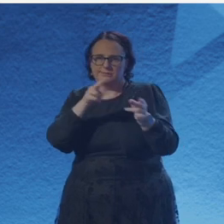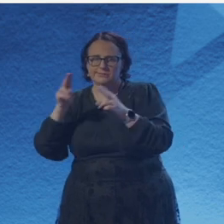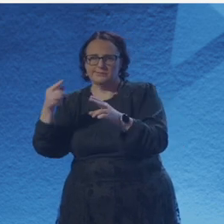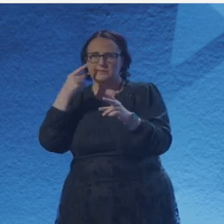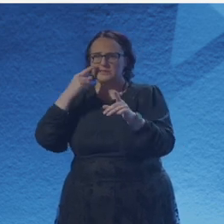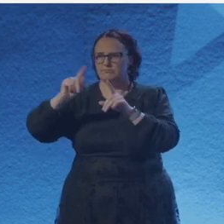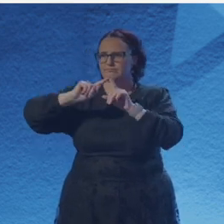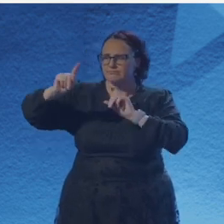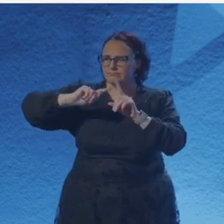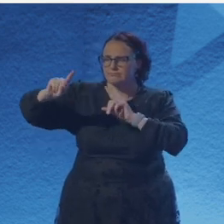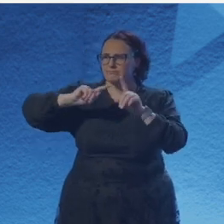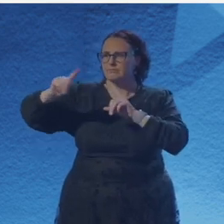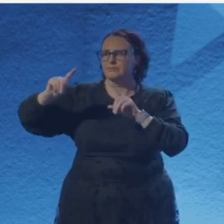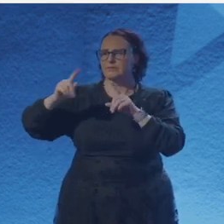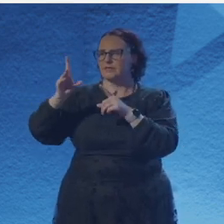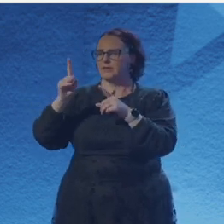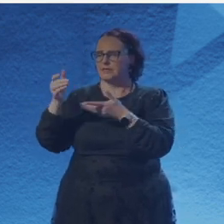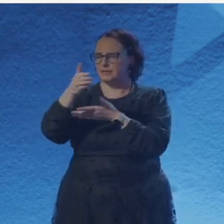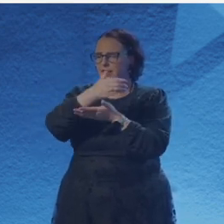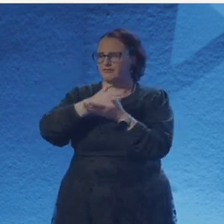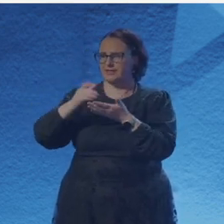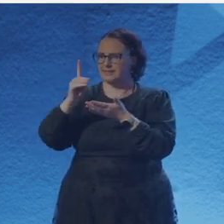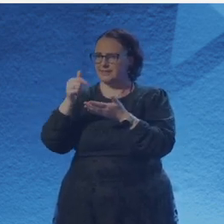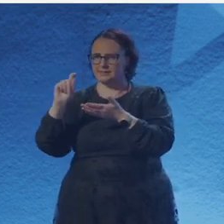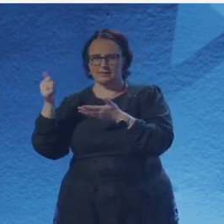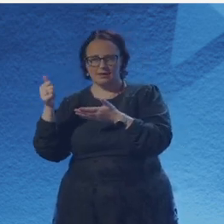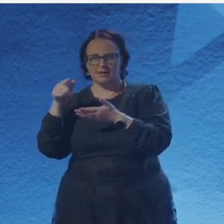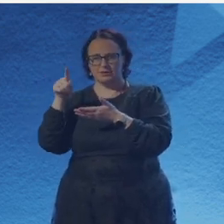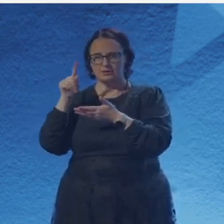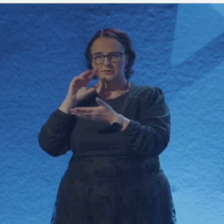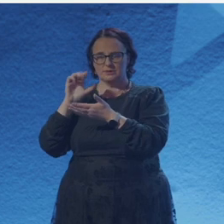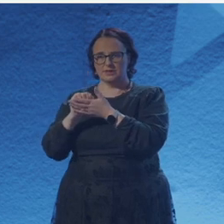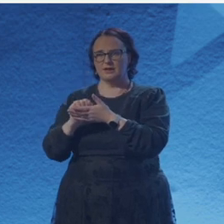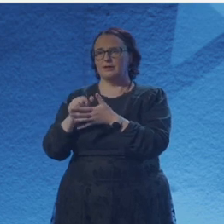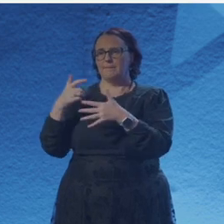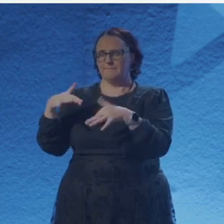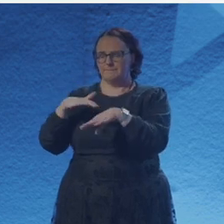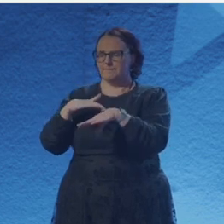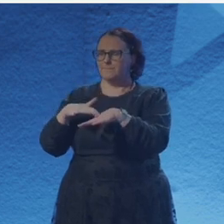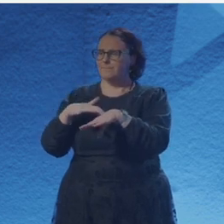which is TEM, and her name is Temi, and she's very into the big microscope. It's literally the size of a room.